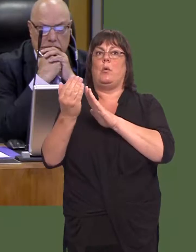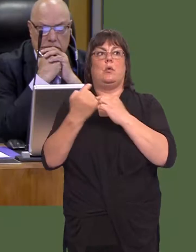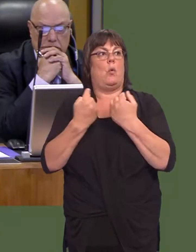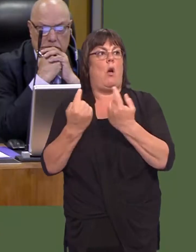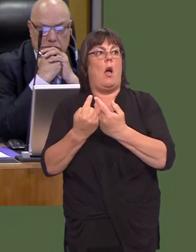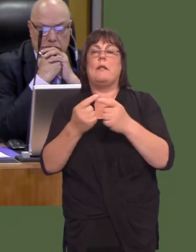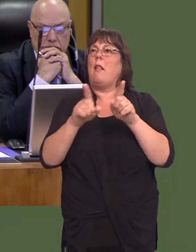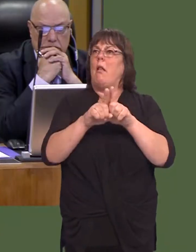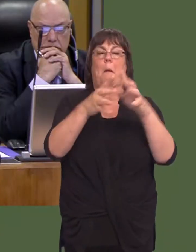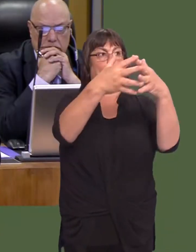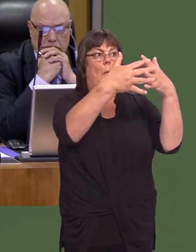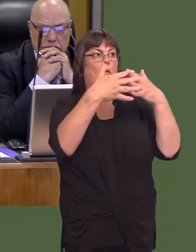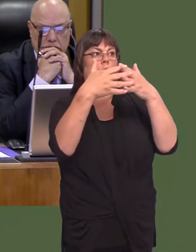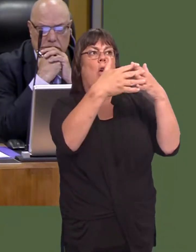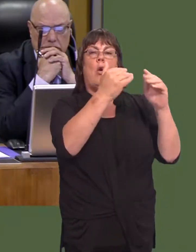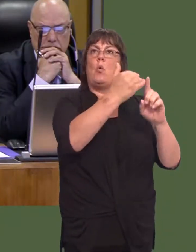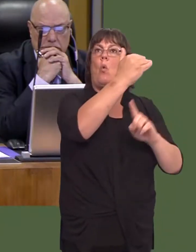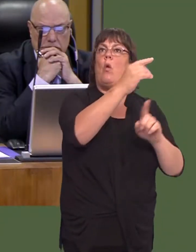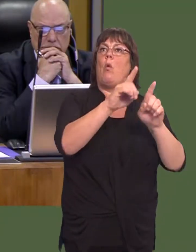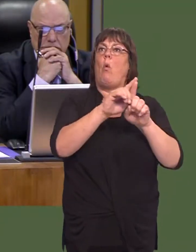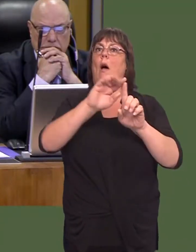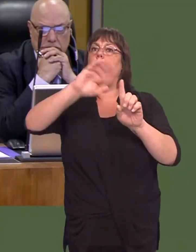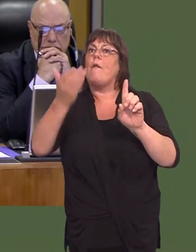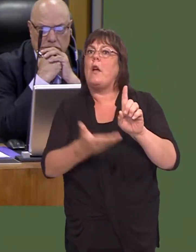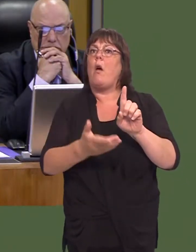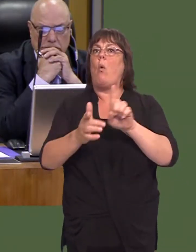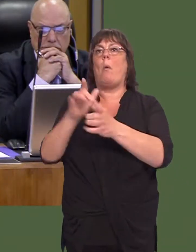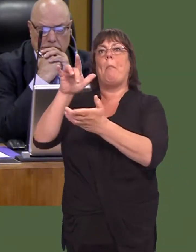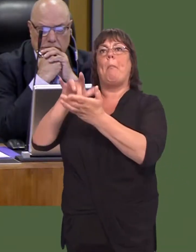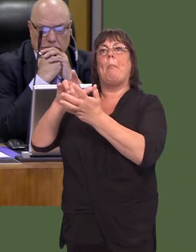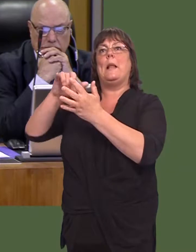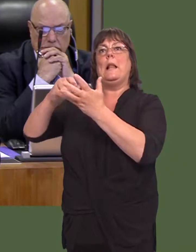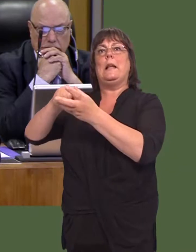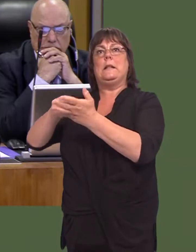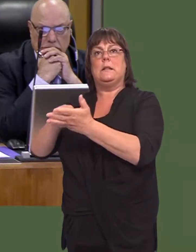closest to us, particularly North America, Africa and the middle east?